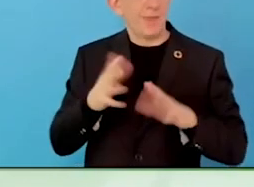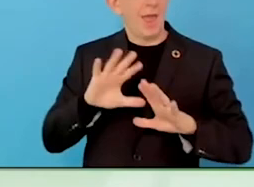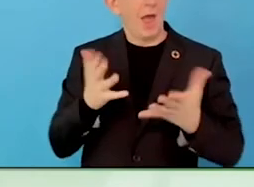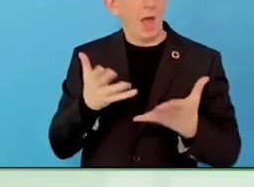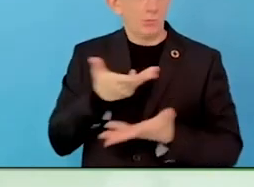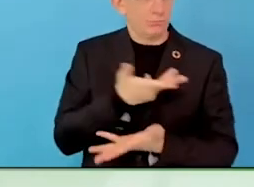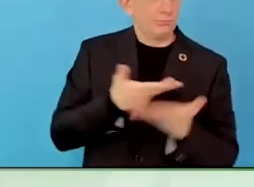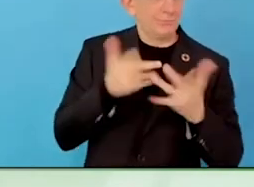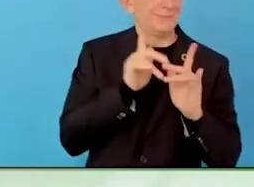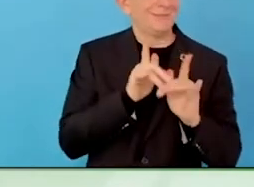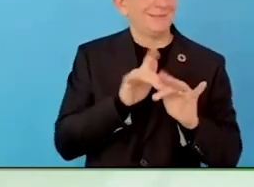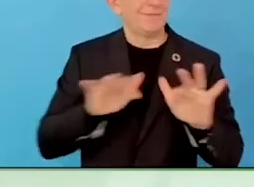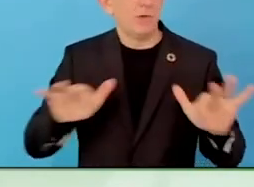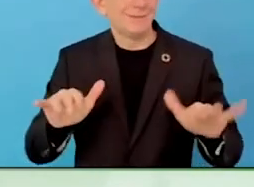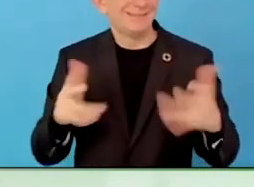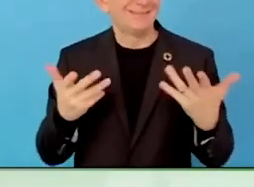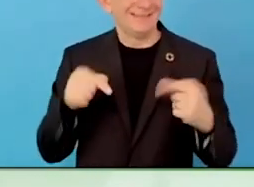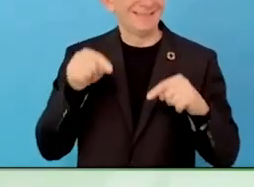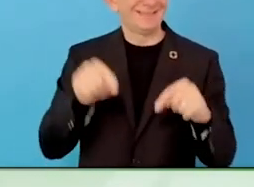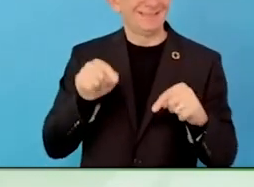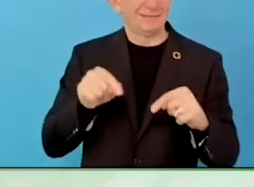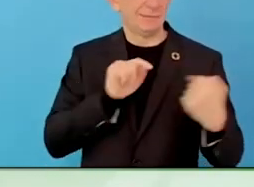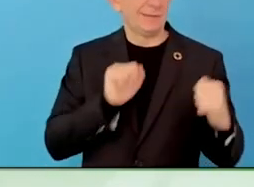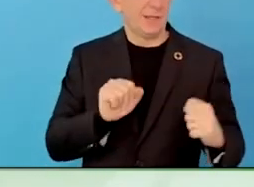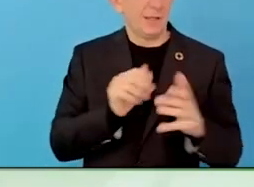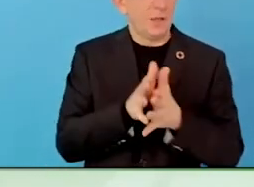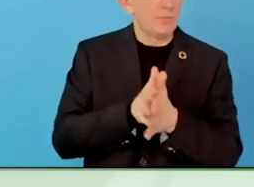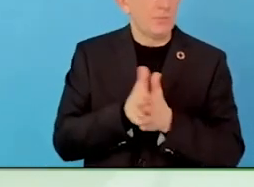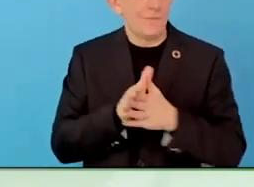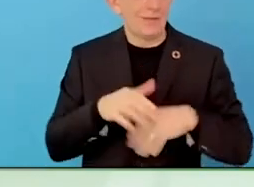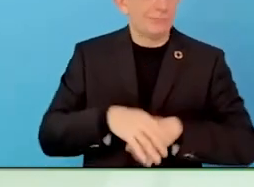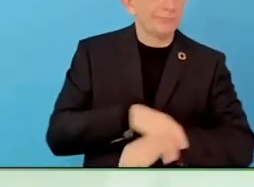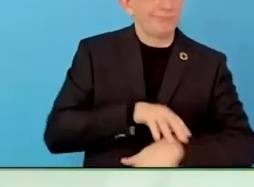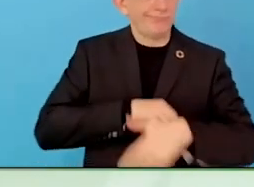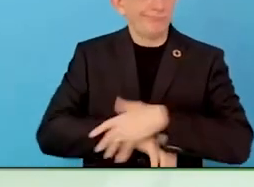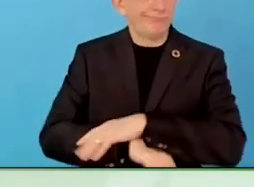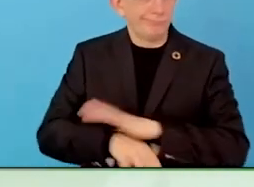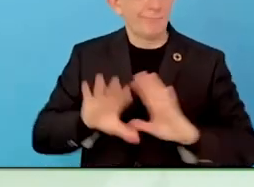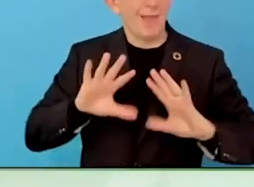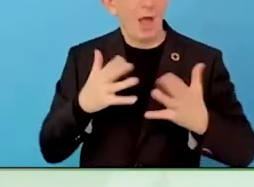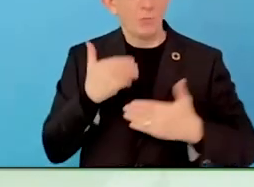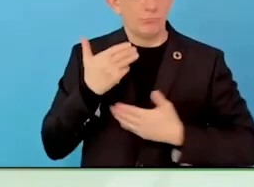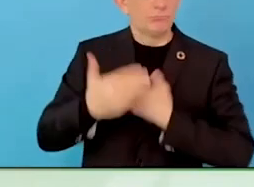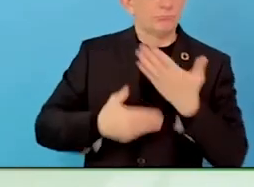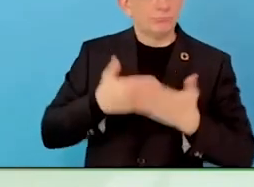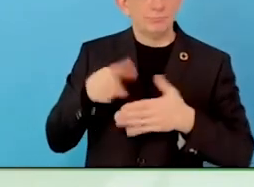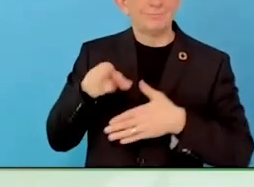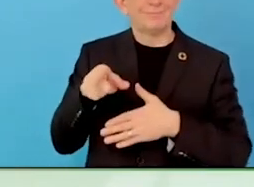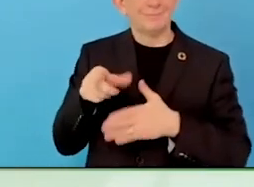board is very important part. A lot of passion from my side going into that.